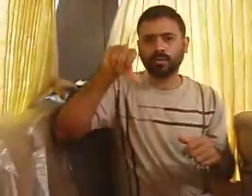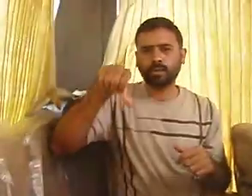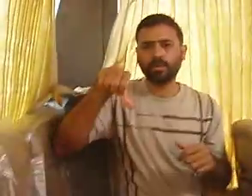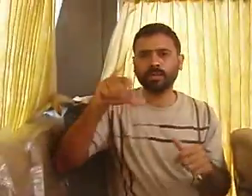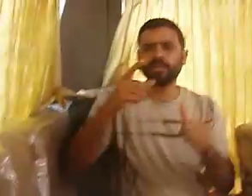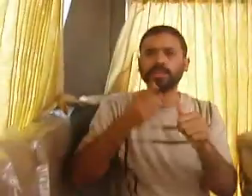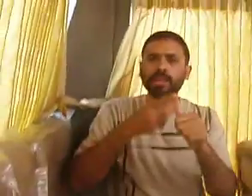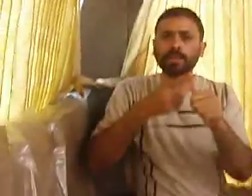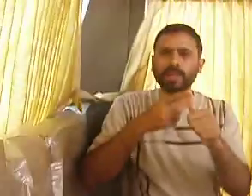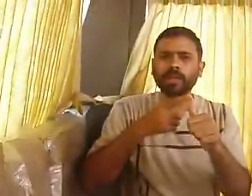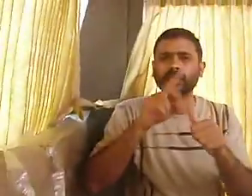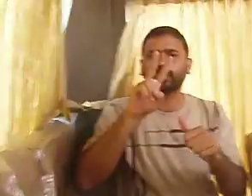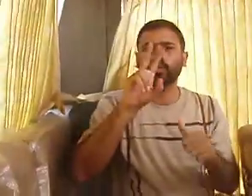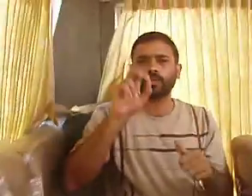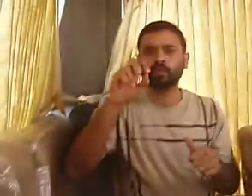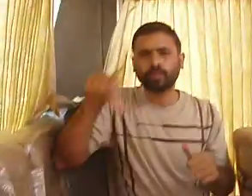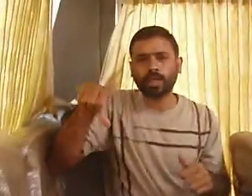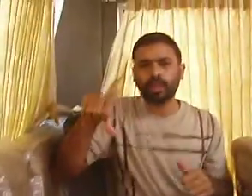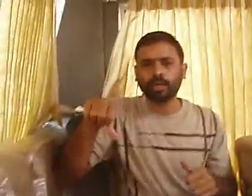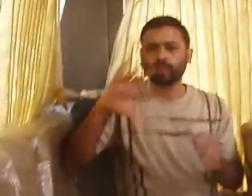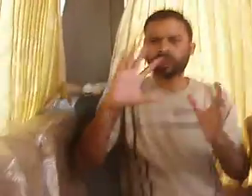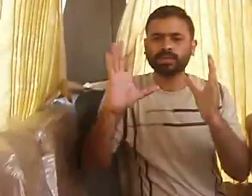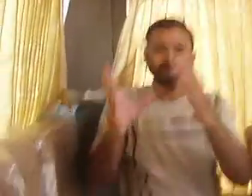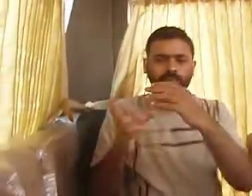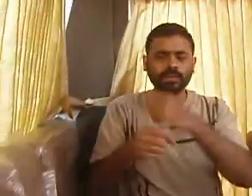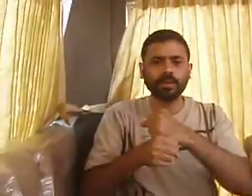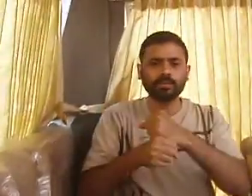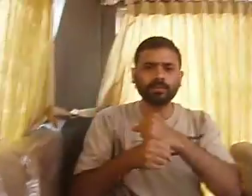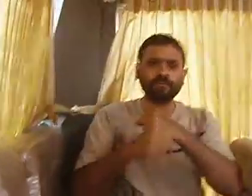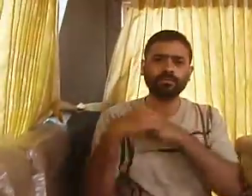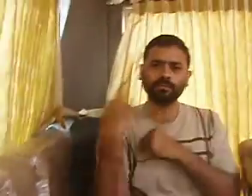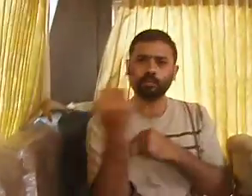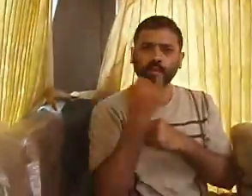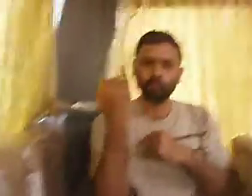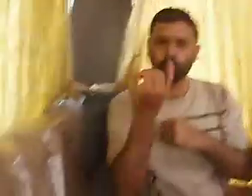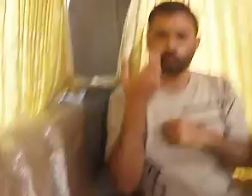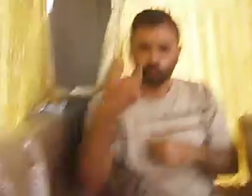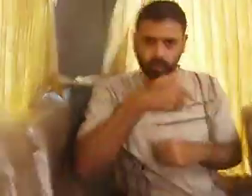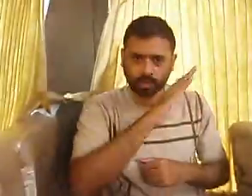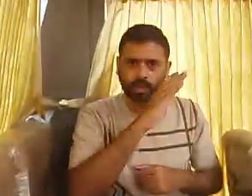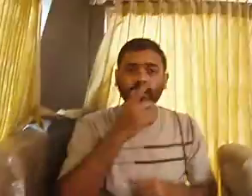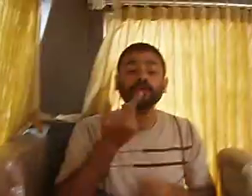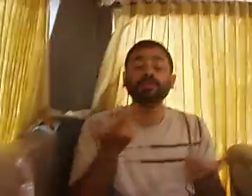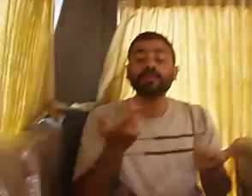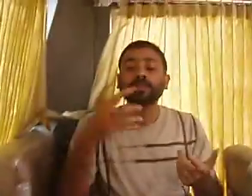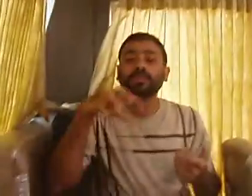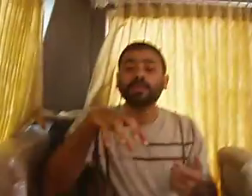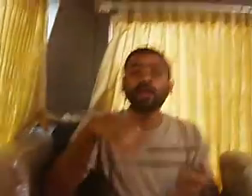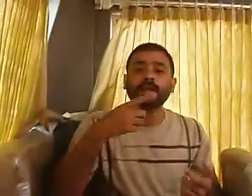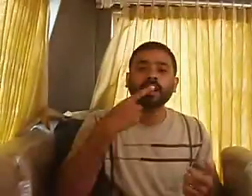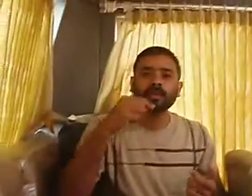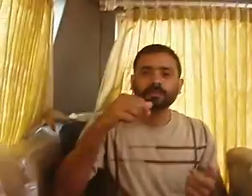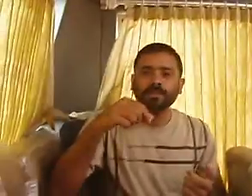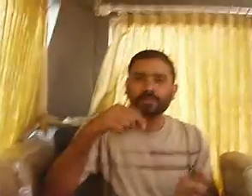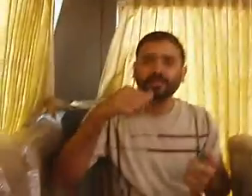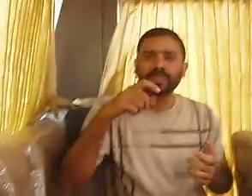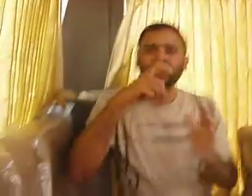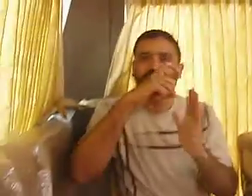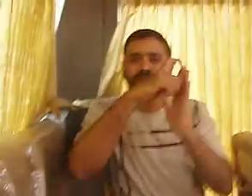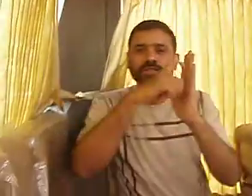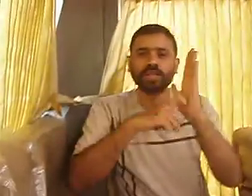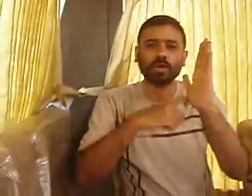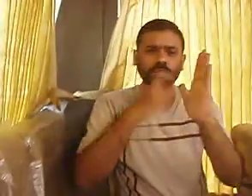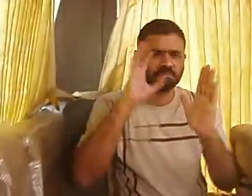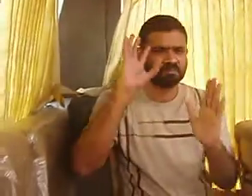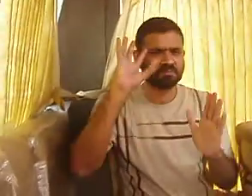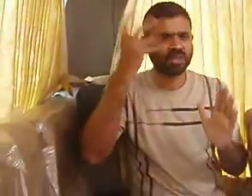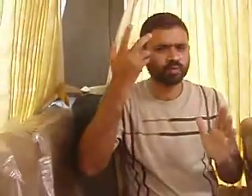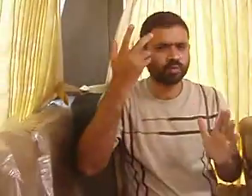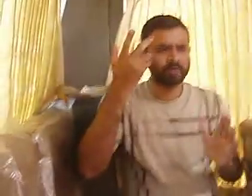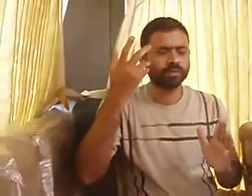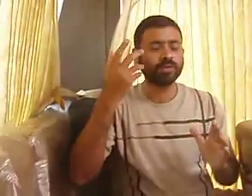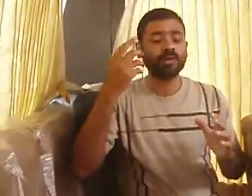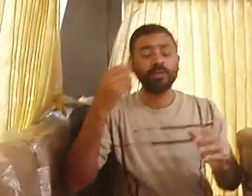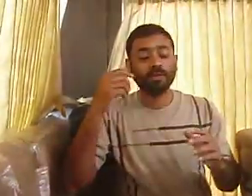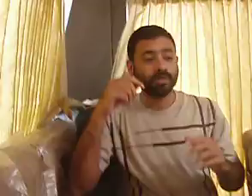Today, on 19 April 2009, all are going to visit famous Salt mines of Khewra.